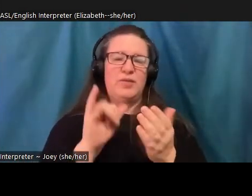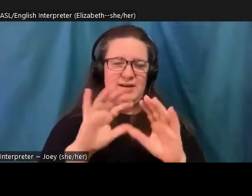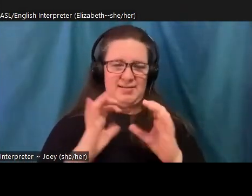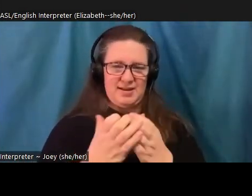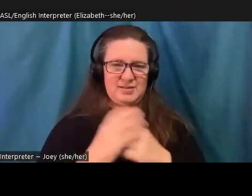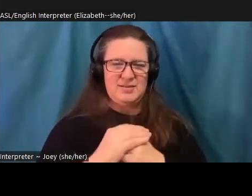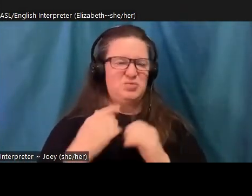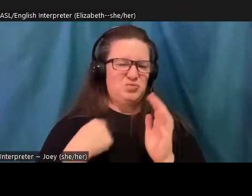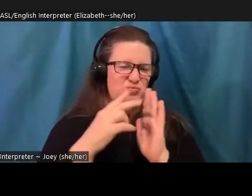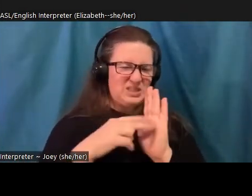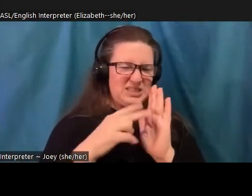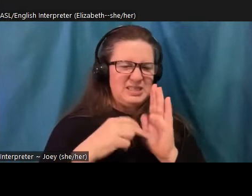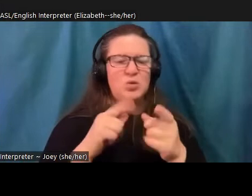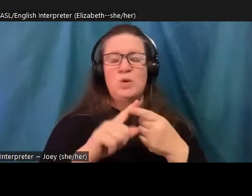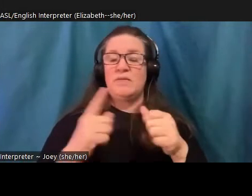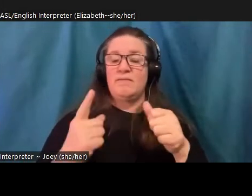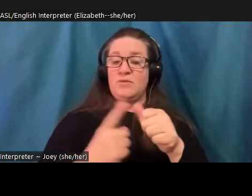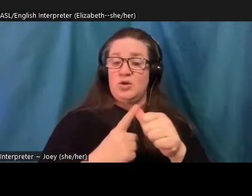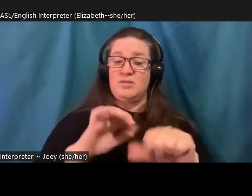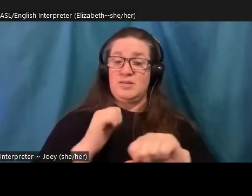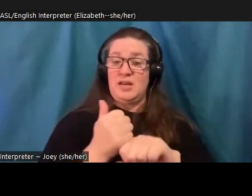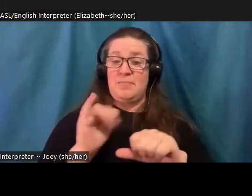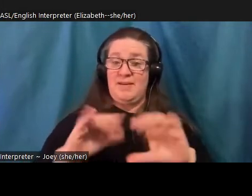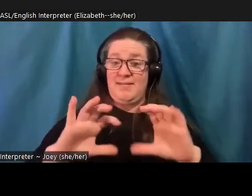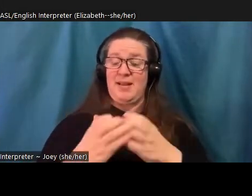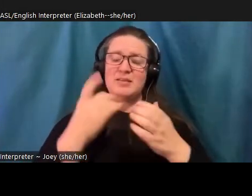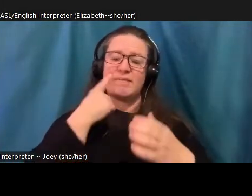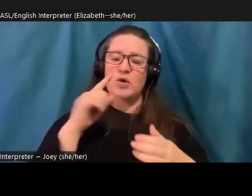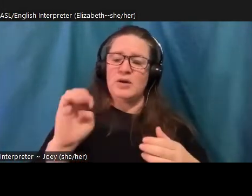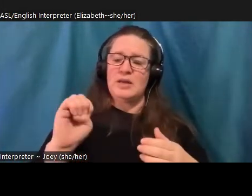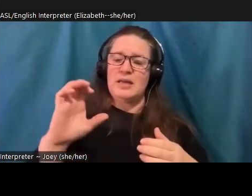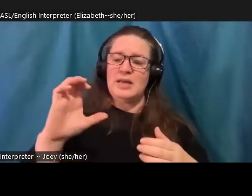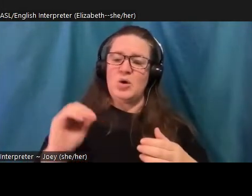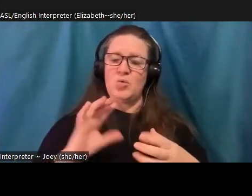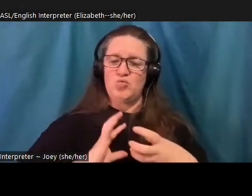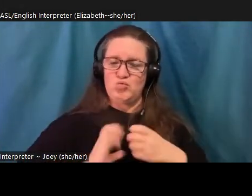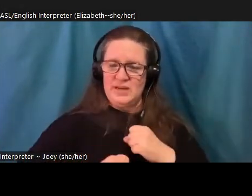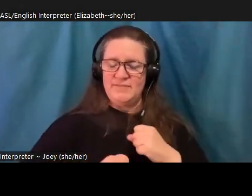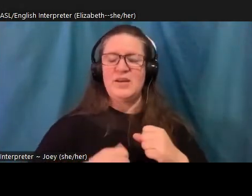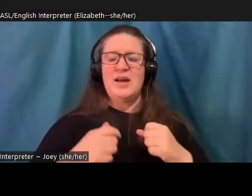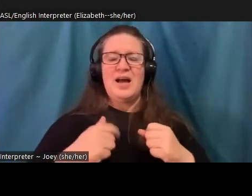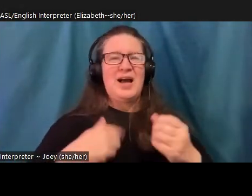grief, I was every bit as distressed as my students, and looking for ways to extinguish my pain for all the suffering.